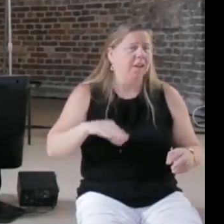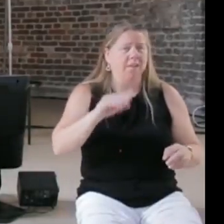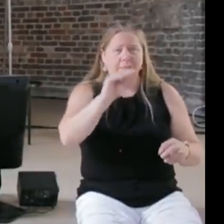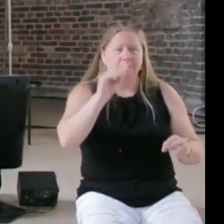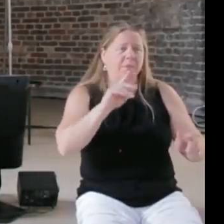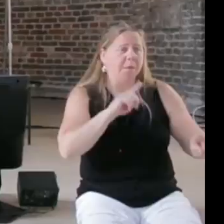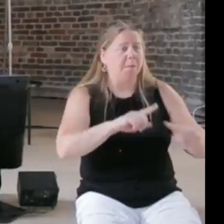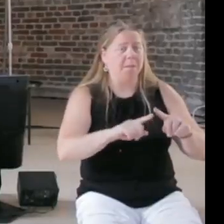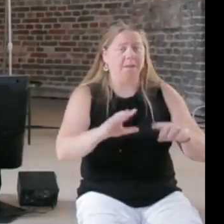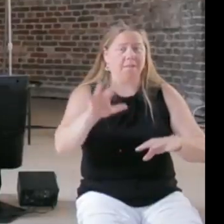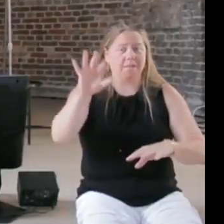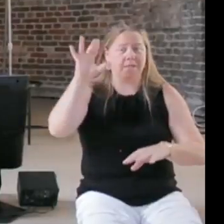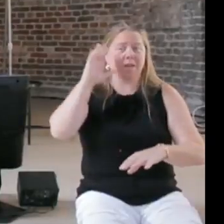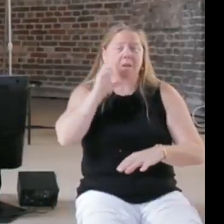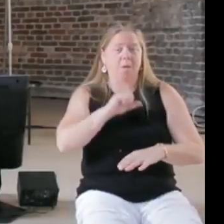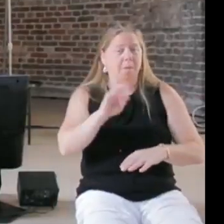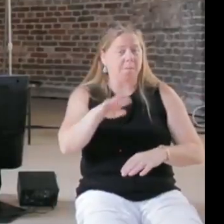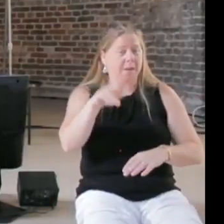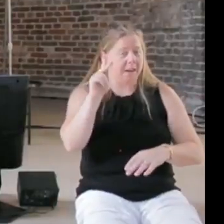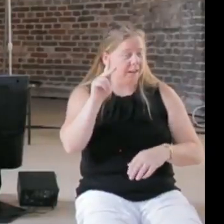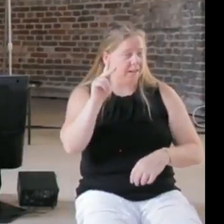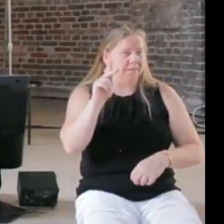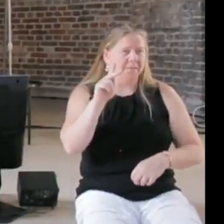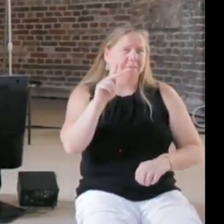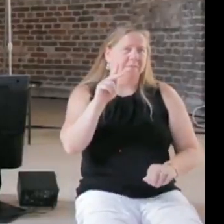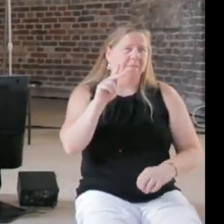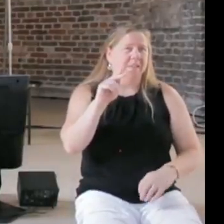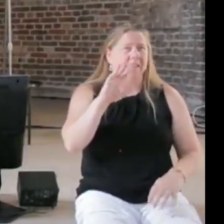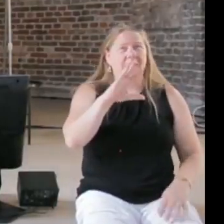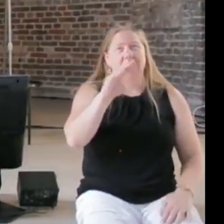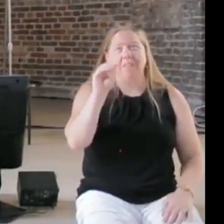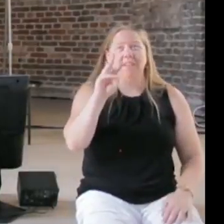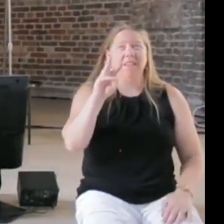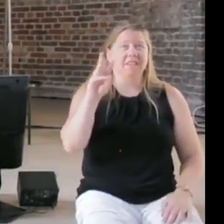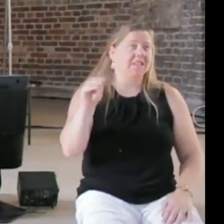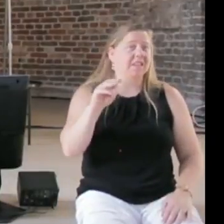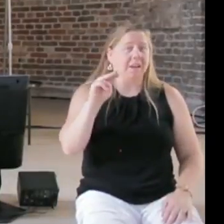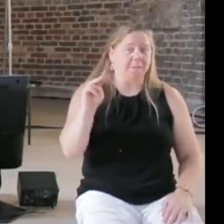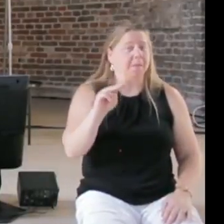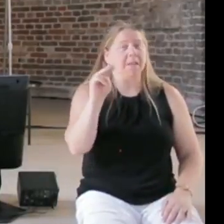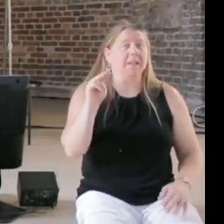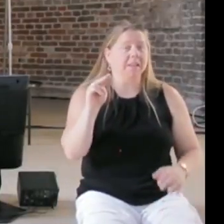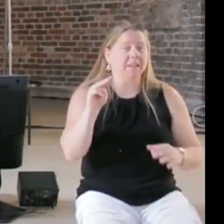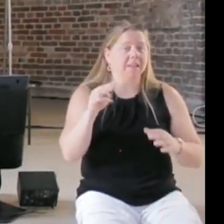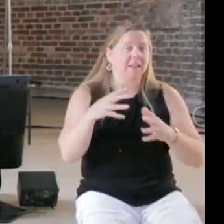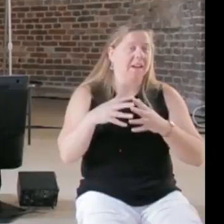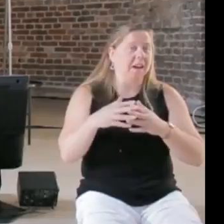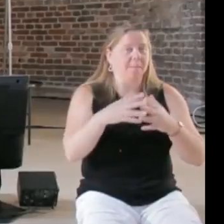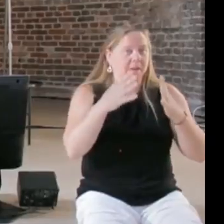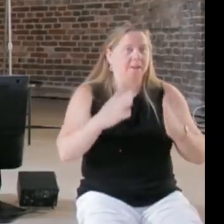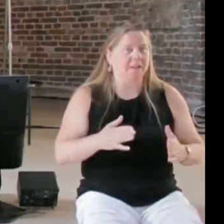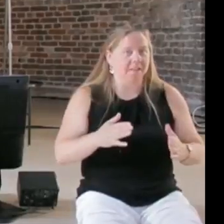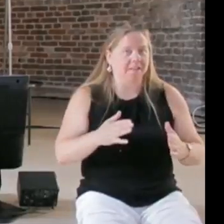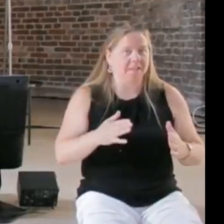way, something like 50 or 60 million Americans aren't visible to traditional credit scoring,